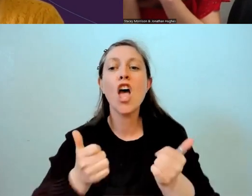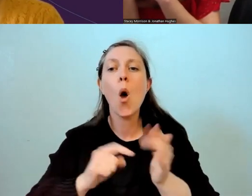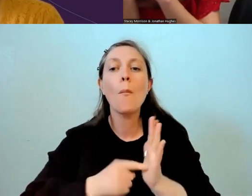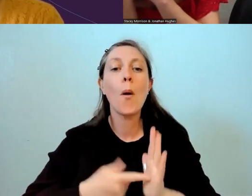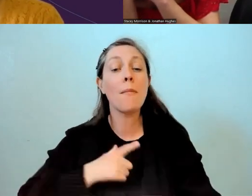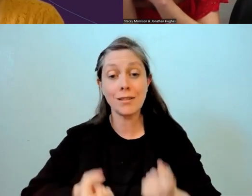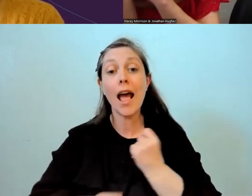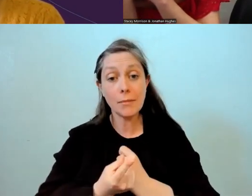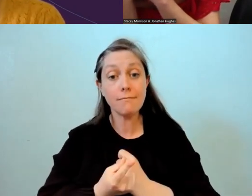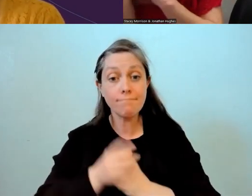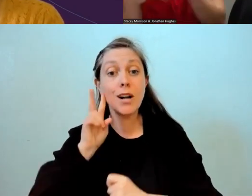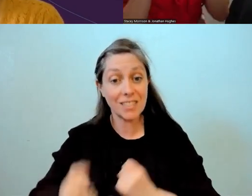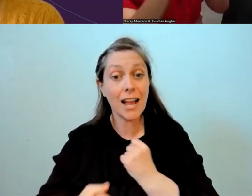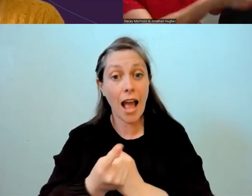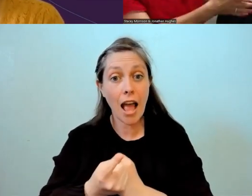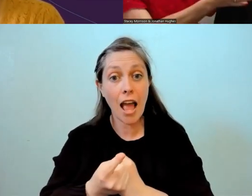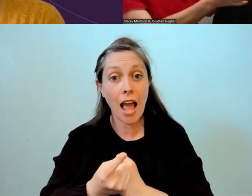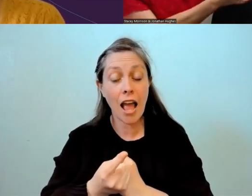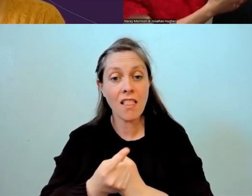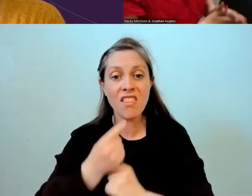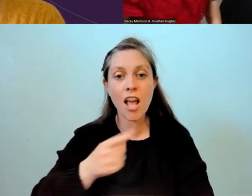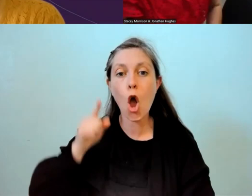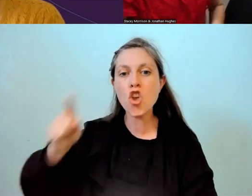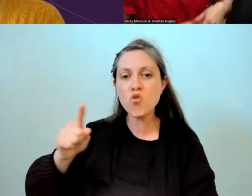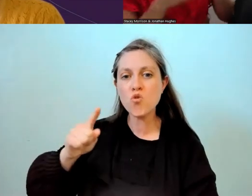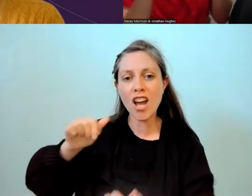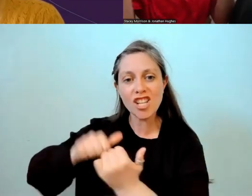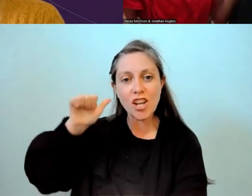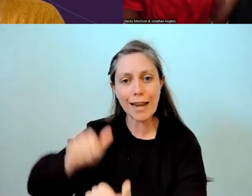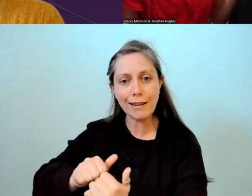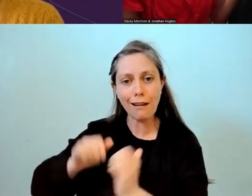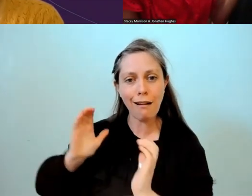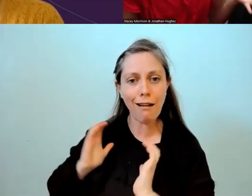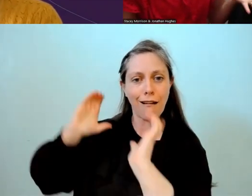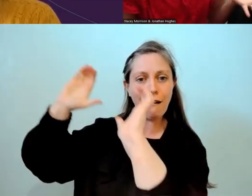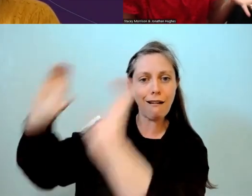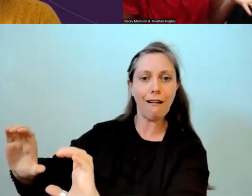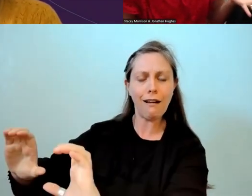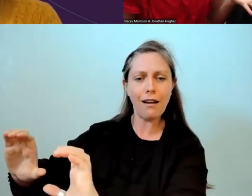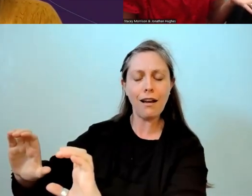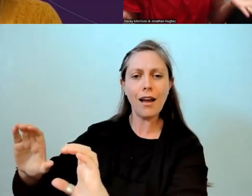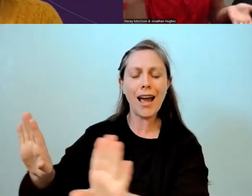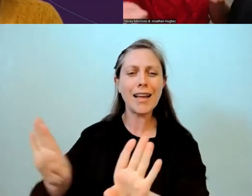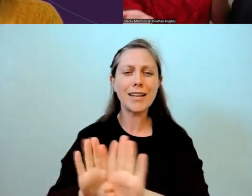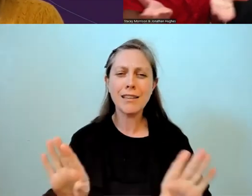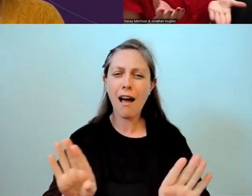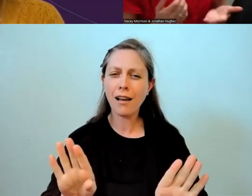I've seen it happen, where you go, "Oh, you do Tiriti," and it's very nature and existence. It's a partnership.